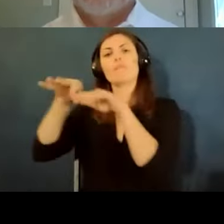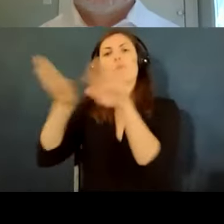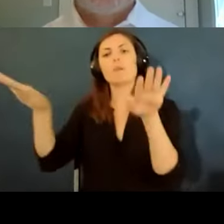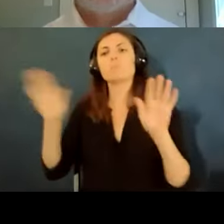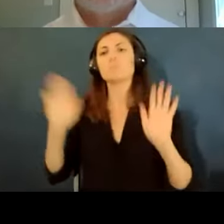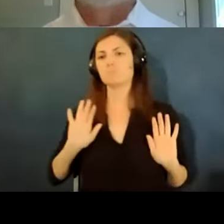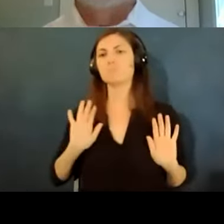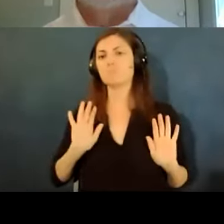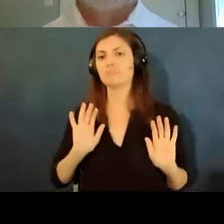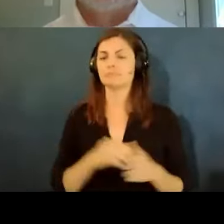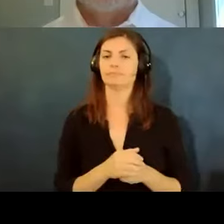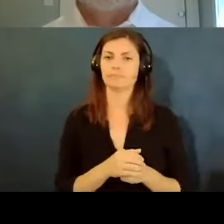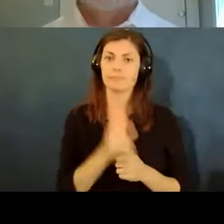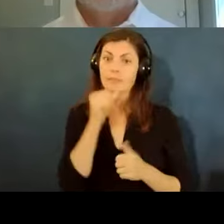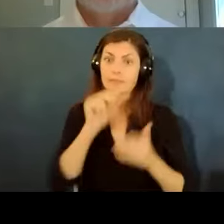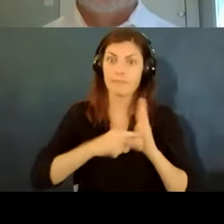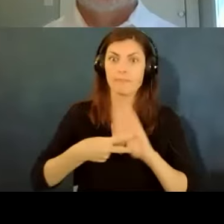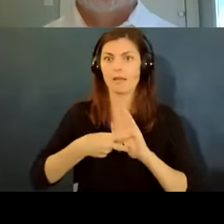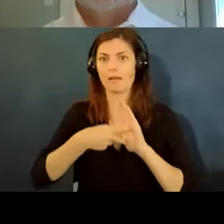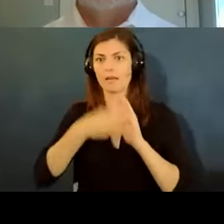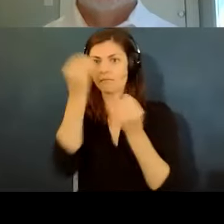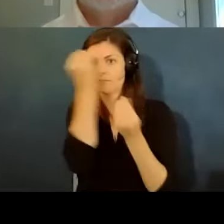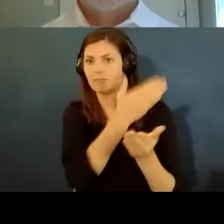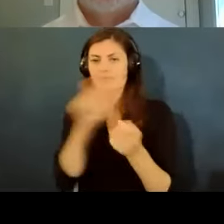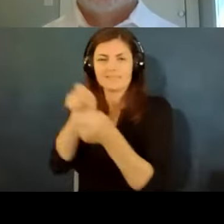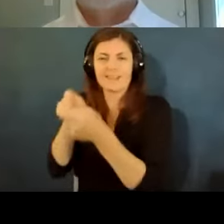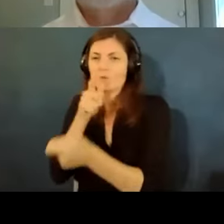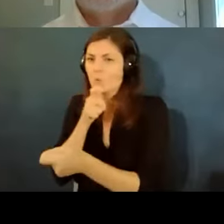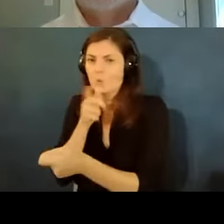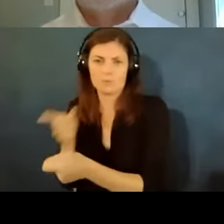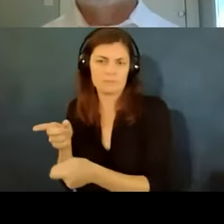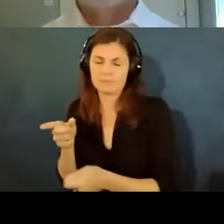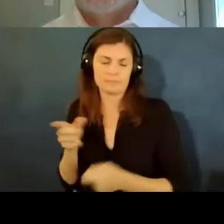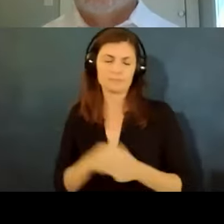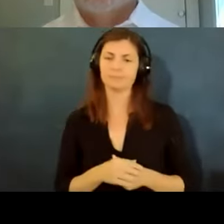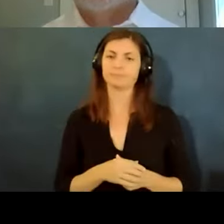but that doesn't necessarily mean revealing identity um reasonable accommodations we're